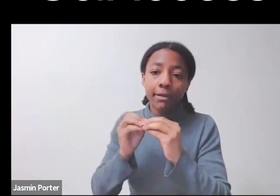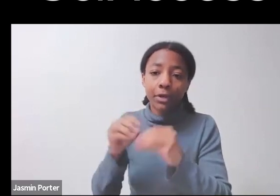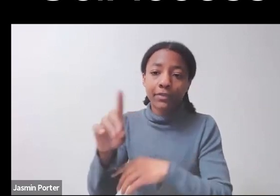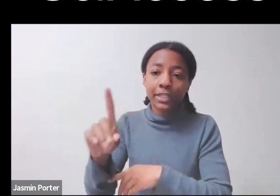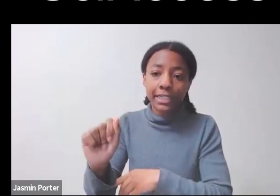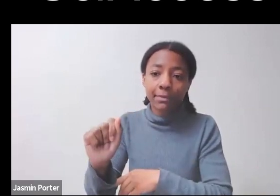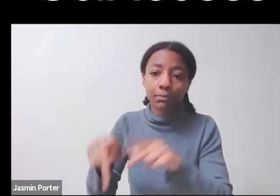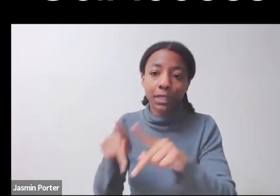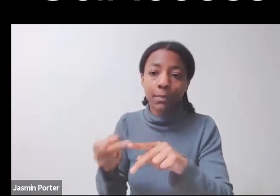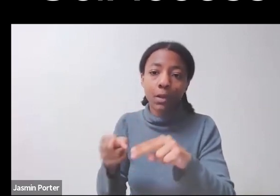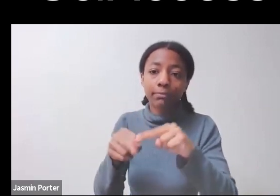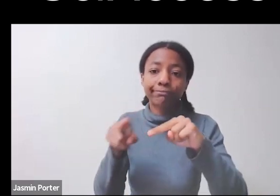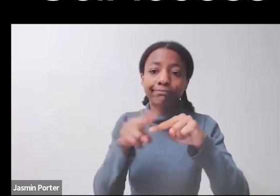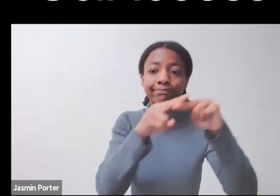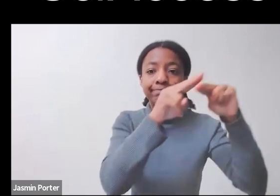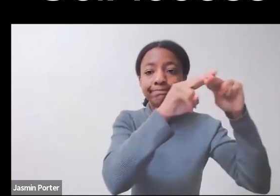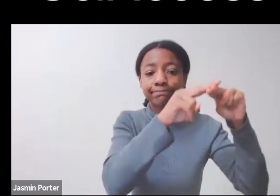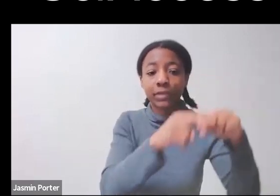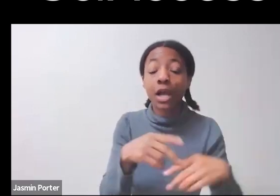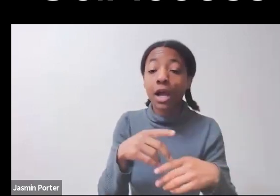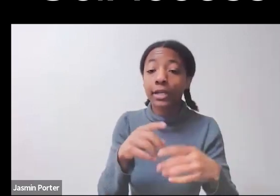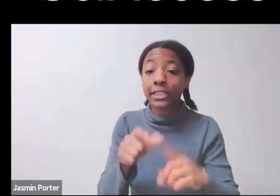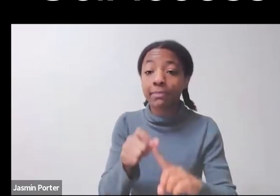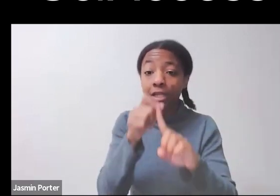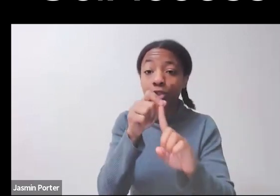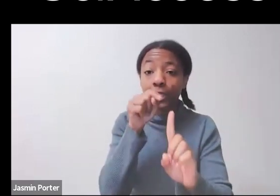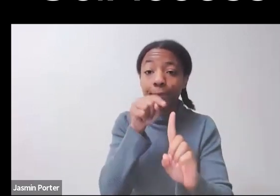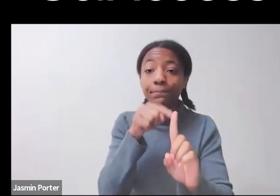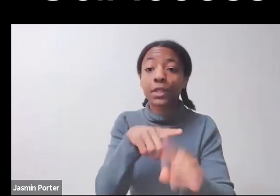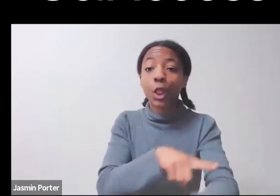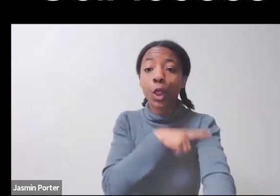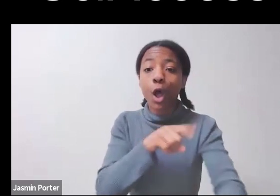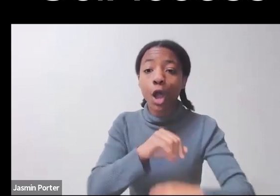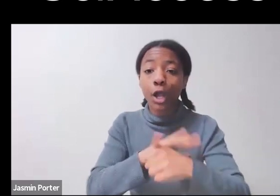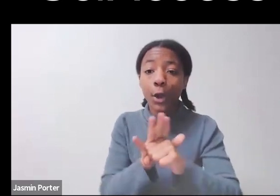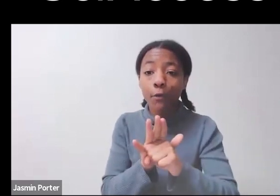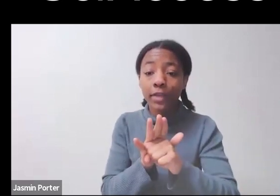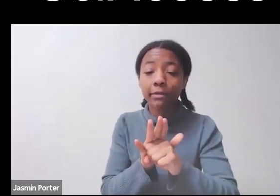This is all with the social context in which we come to mathematics.